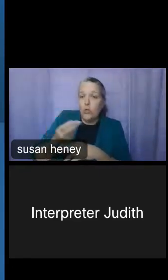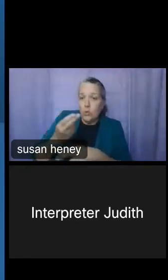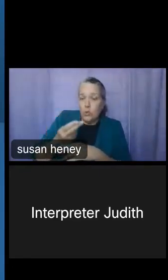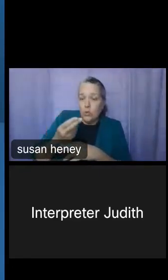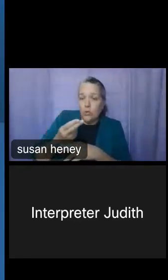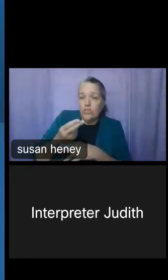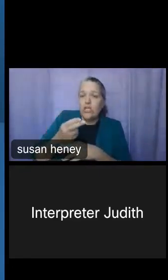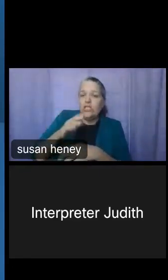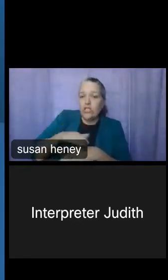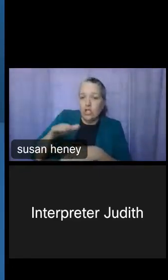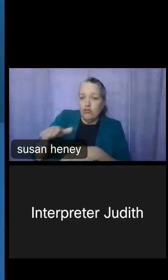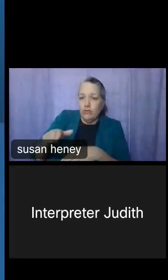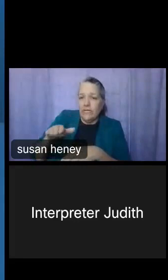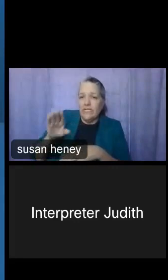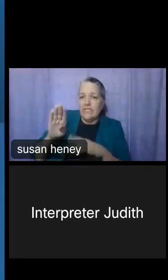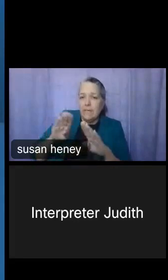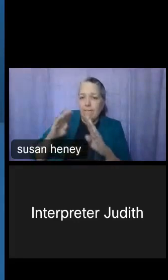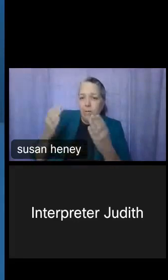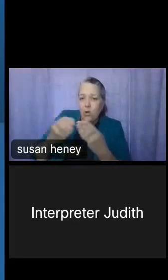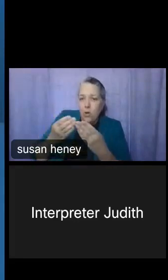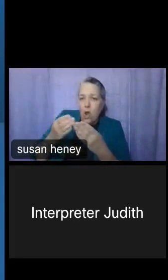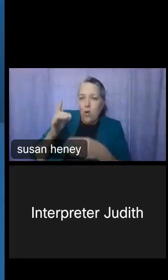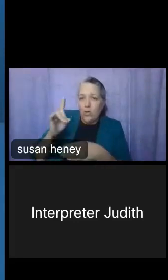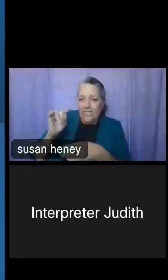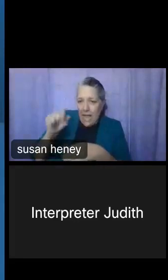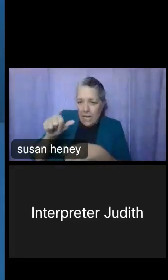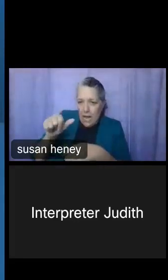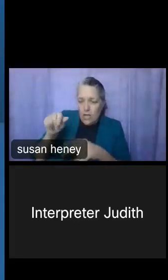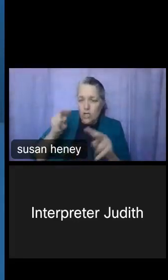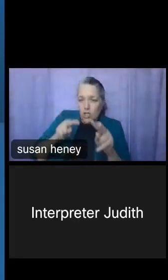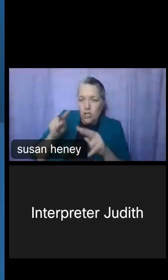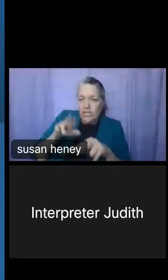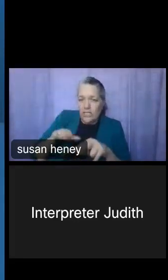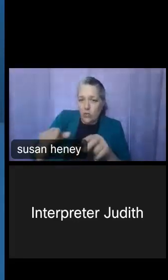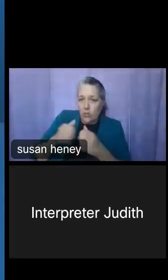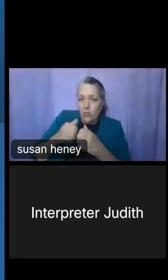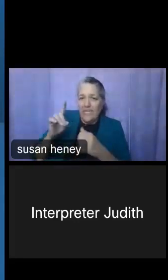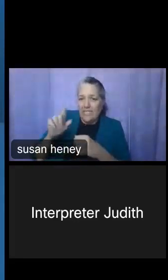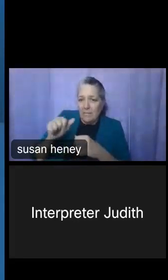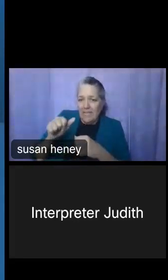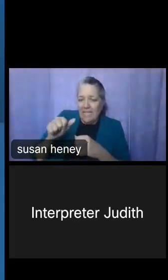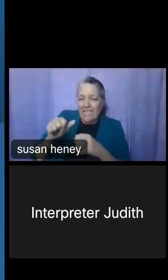data to look at children with disabilities in the population? This person has seemed